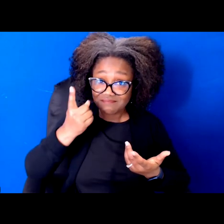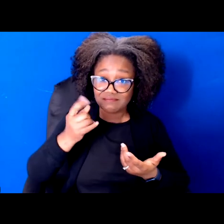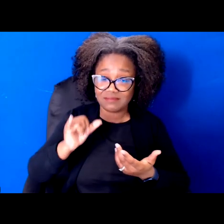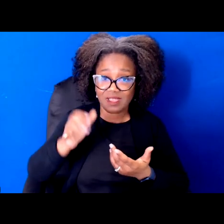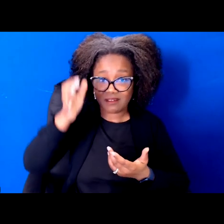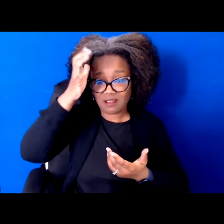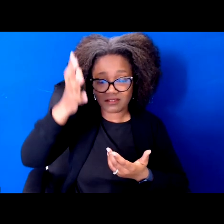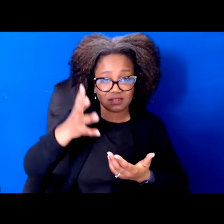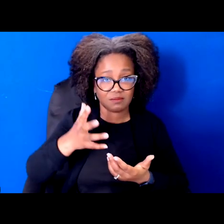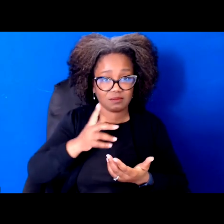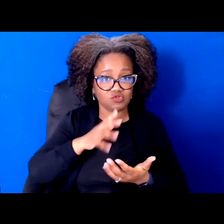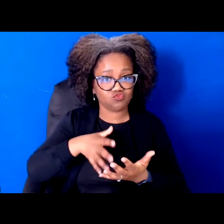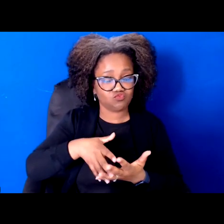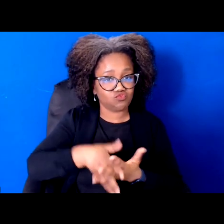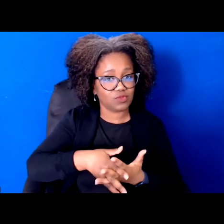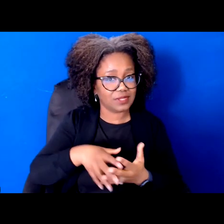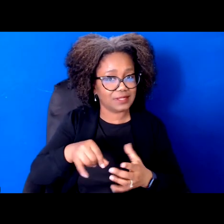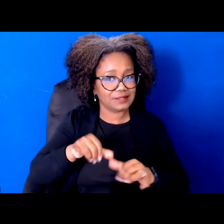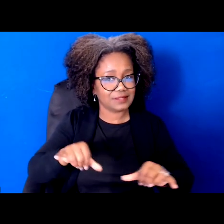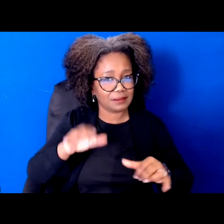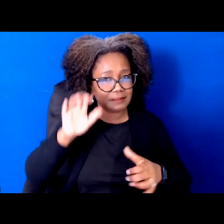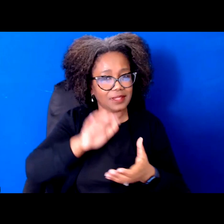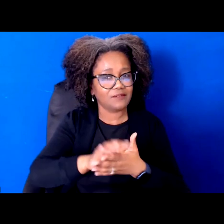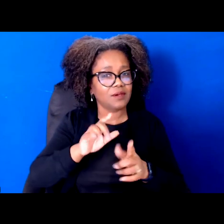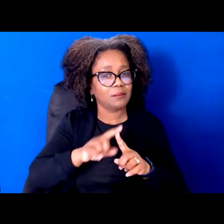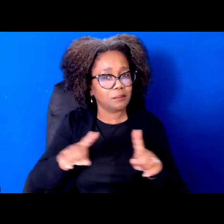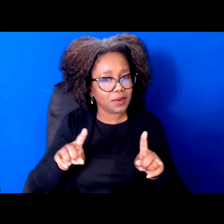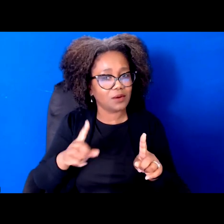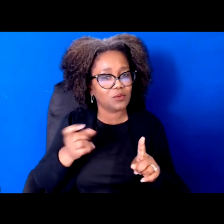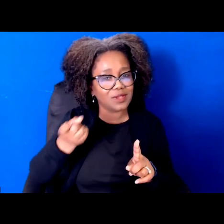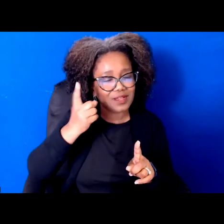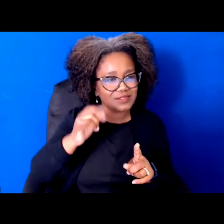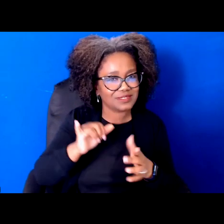community connection, we know that the embrace of these values when it comes to actually